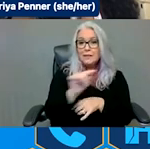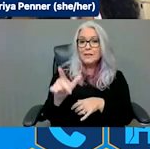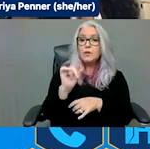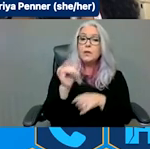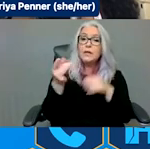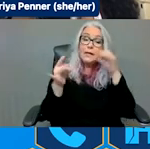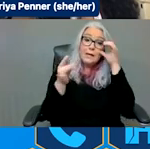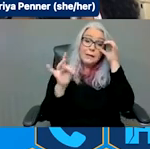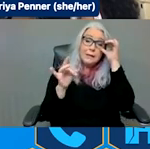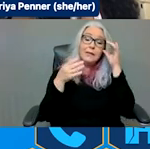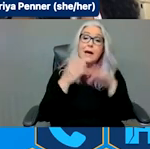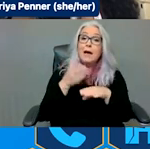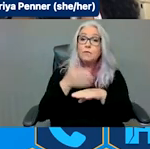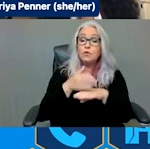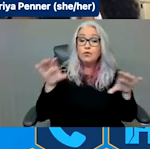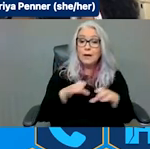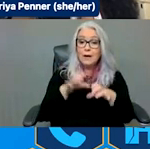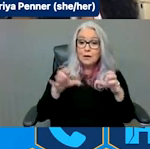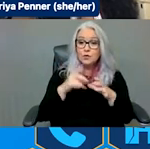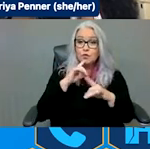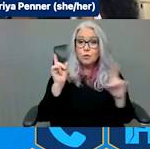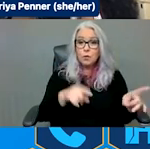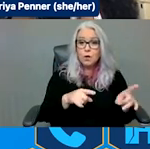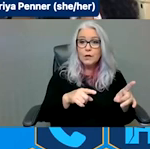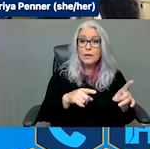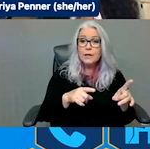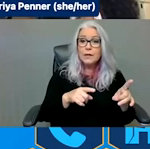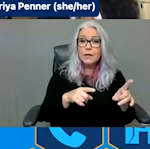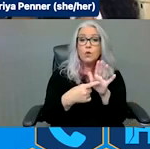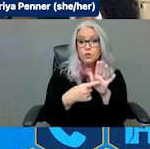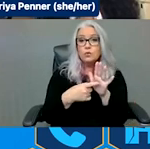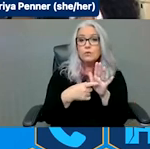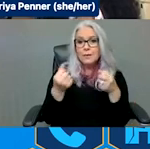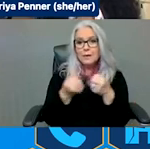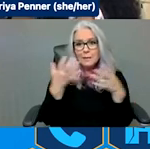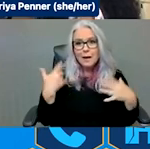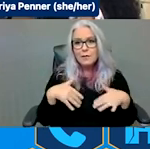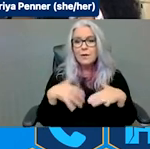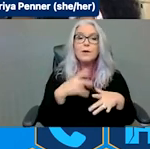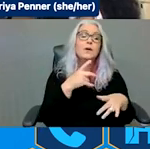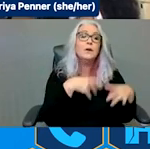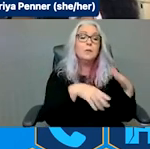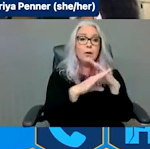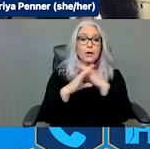really highlights some of the barriers that we saw in Puerto Rico as well as in Hurricane Harvey and other disasters